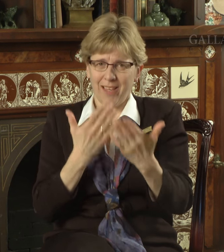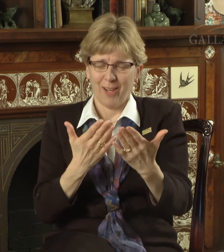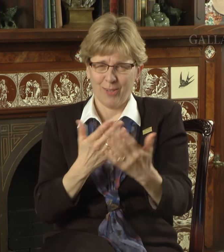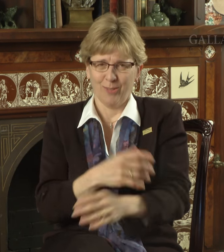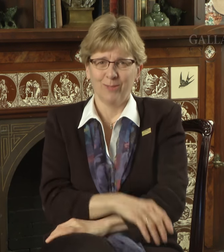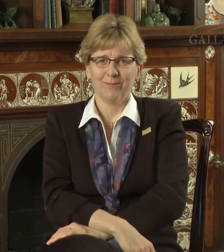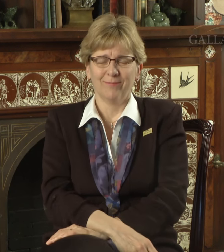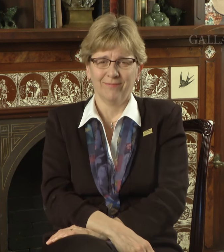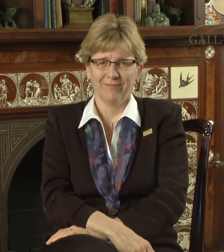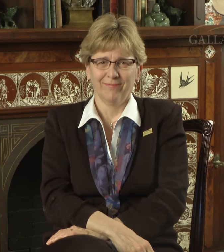Thank you.